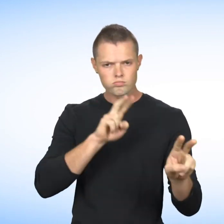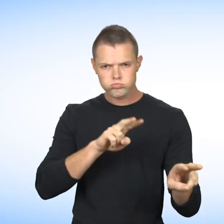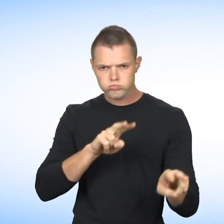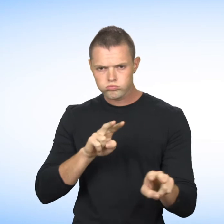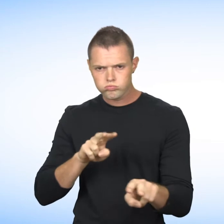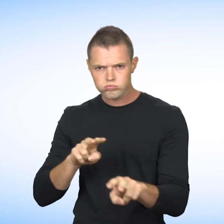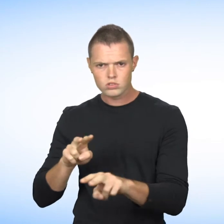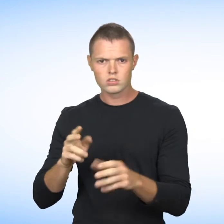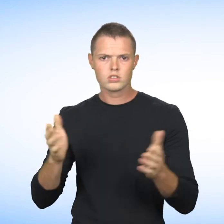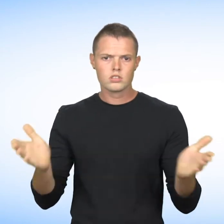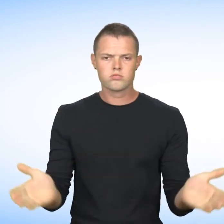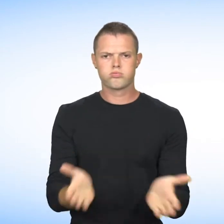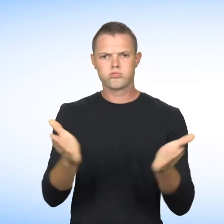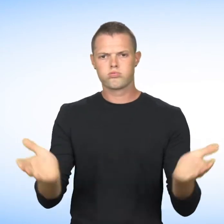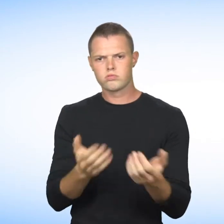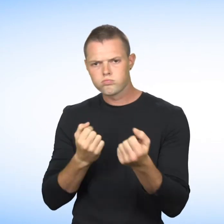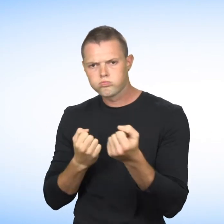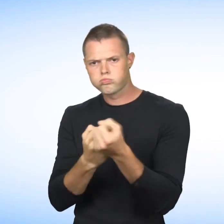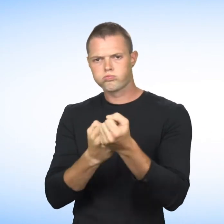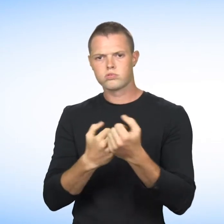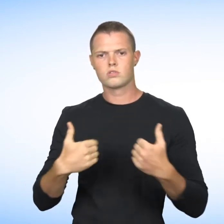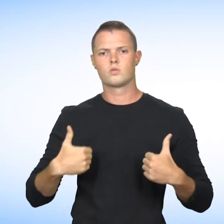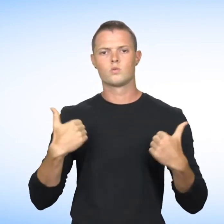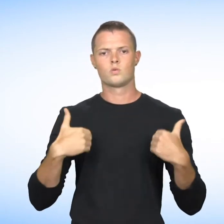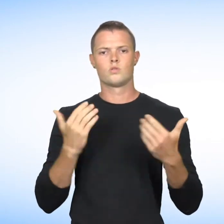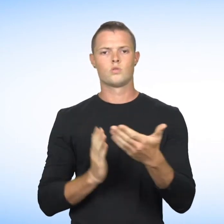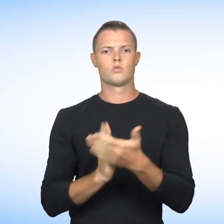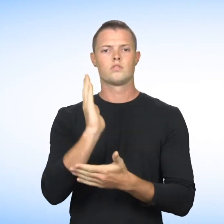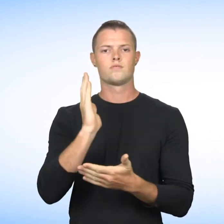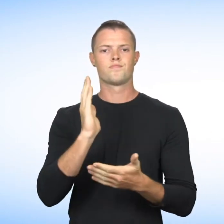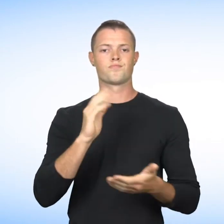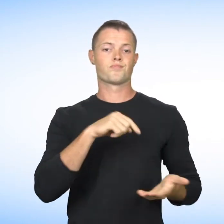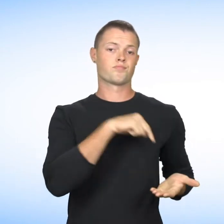oversee and promote the rights of youth stated in the Youth Protection Act